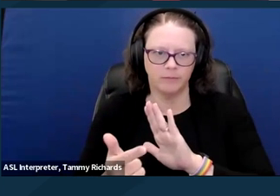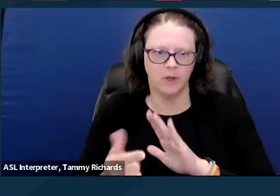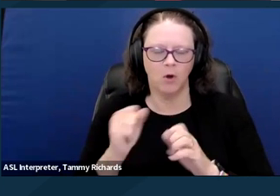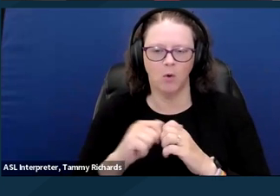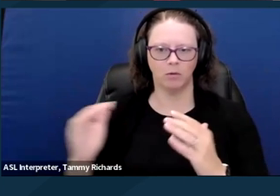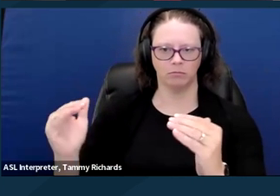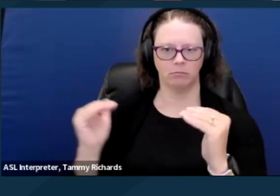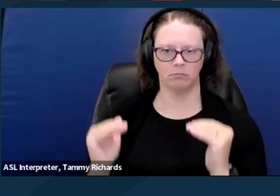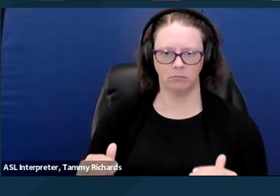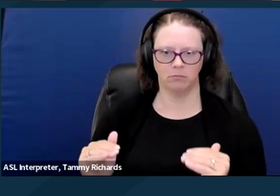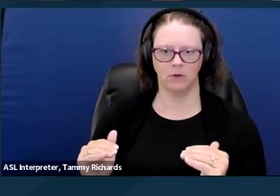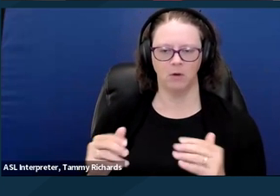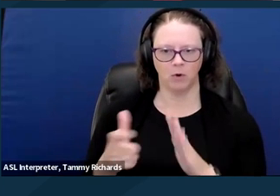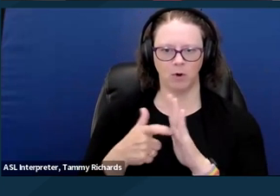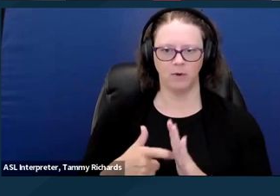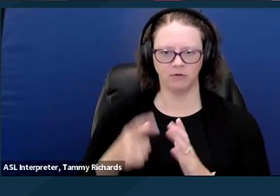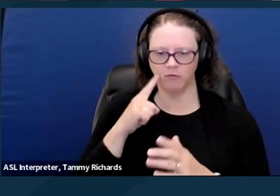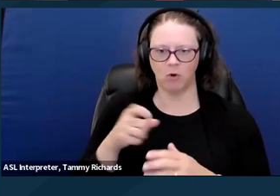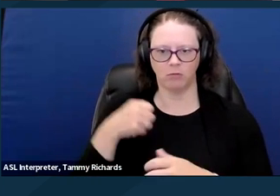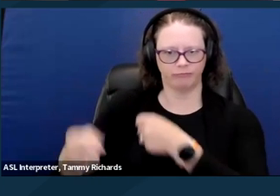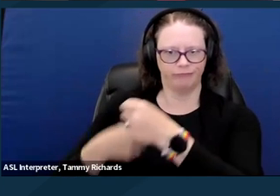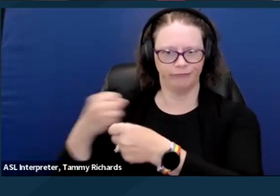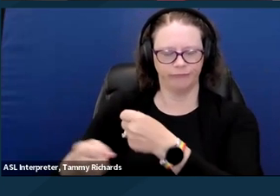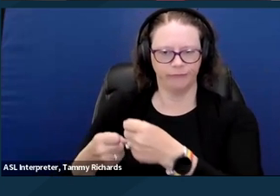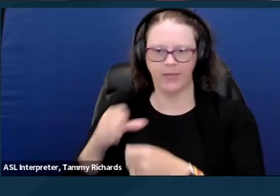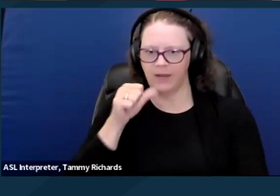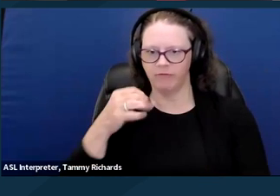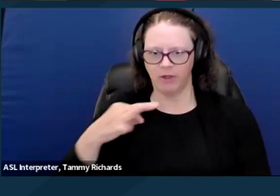The Cicero Institute is a billionaire backed think tank